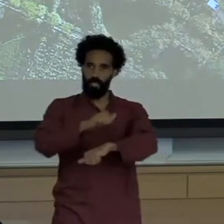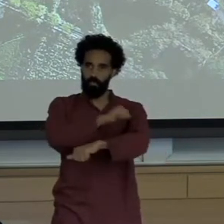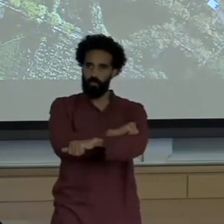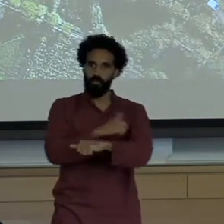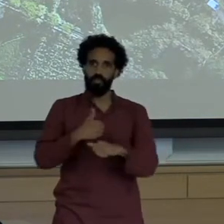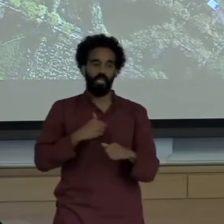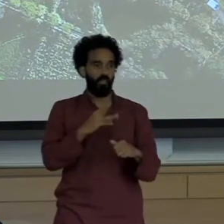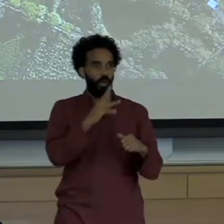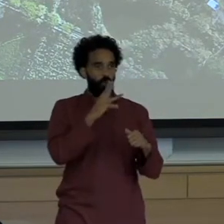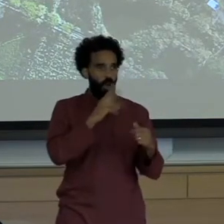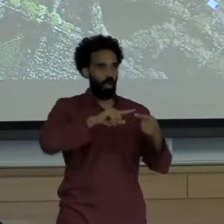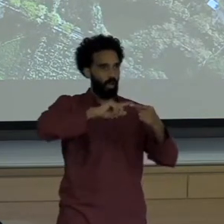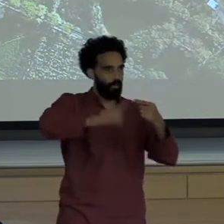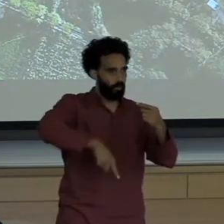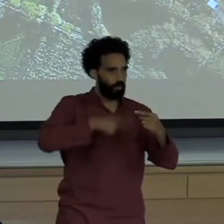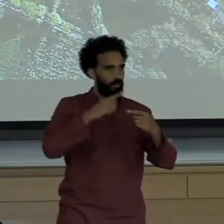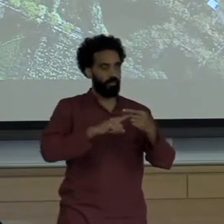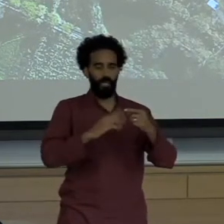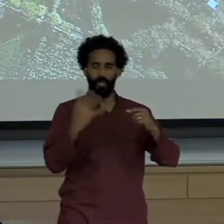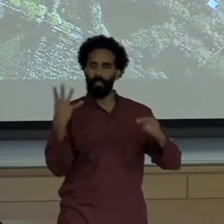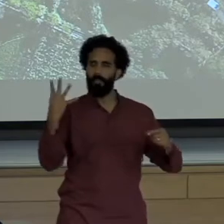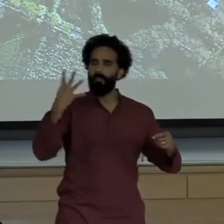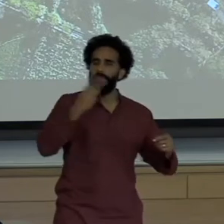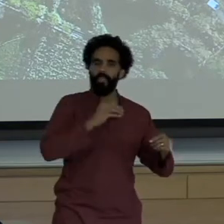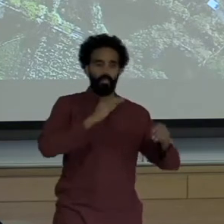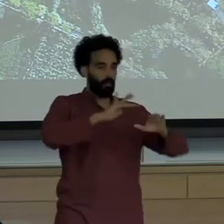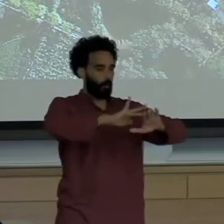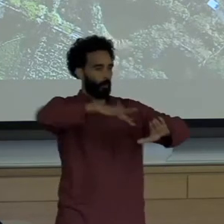ecosystem shimmers in stark contrast to the arid Atacama